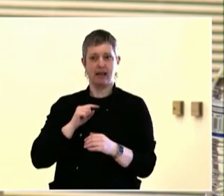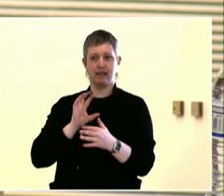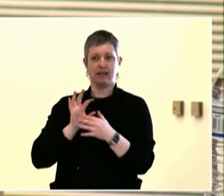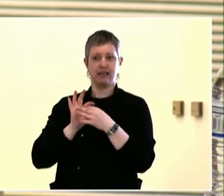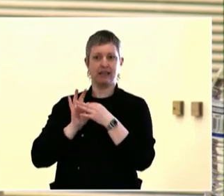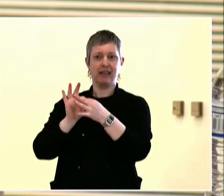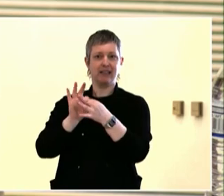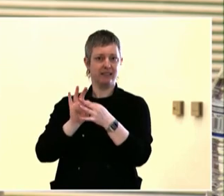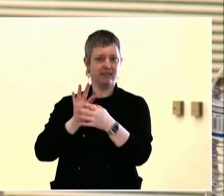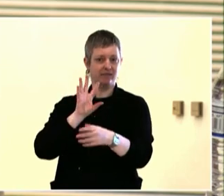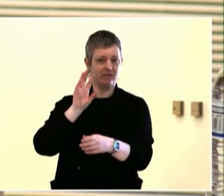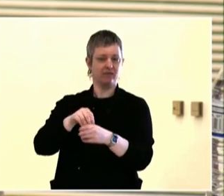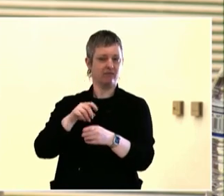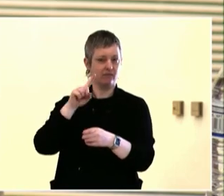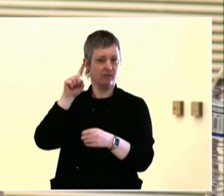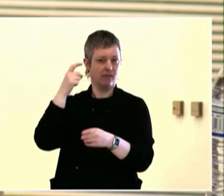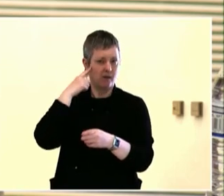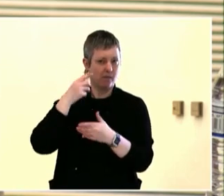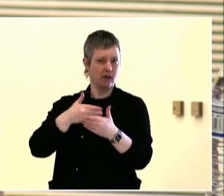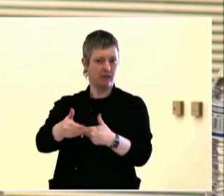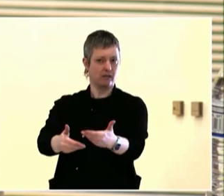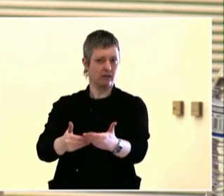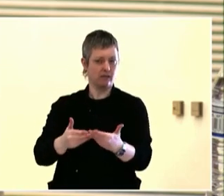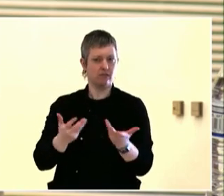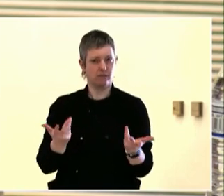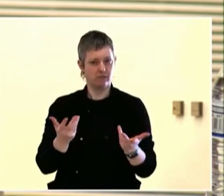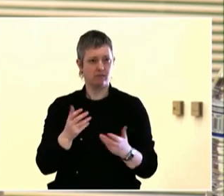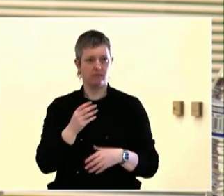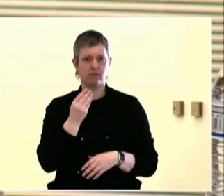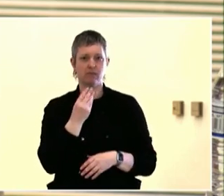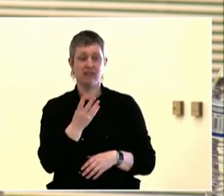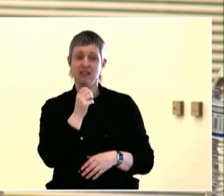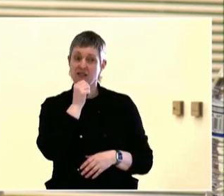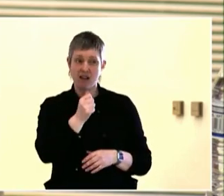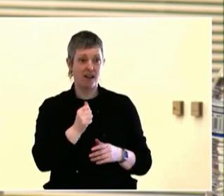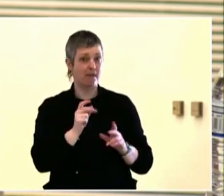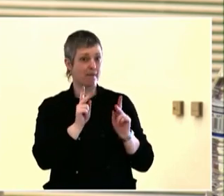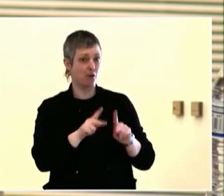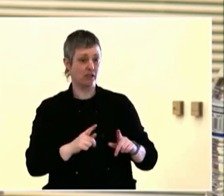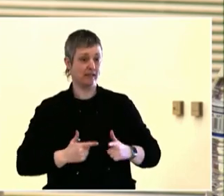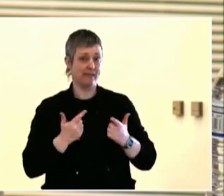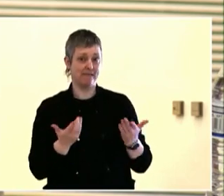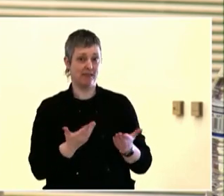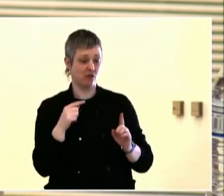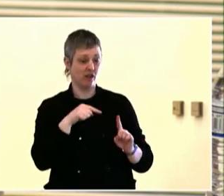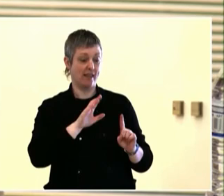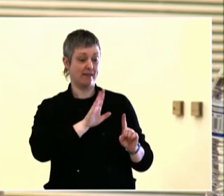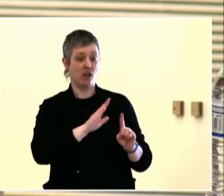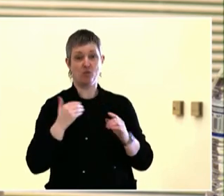teach civic engagement and for collaborative governance called PARK.